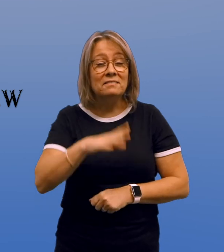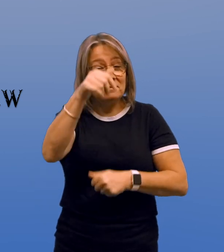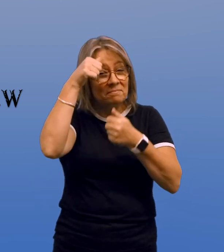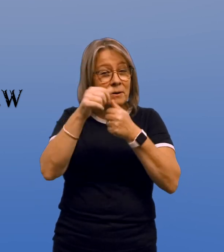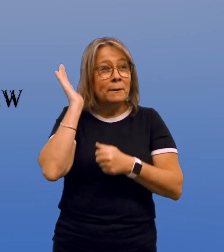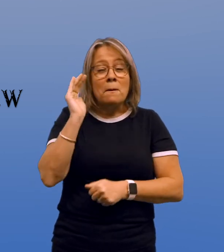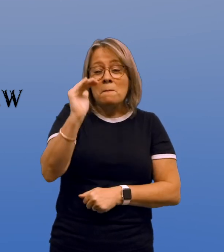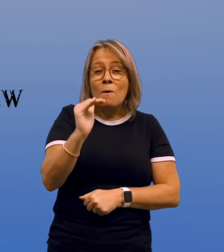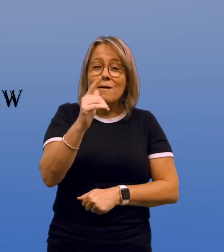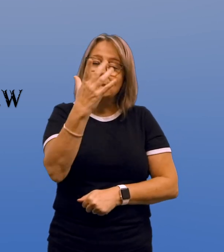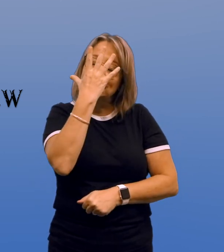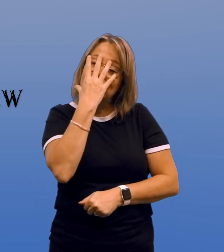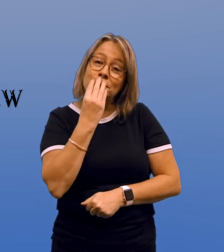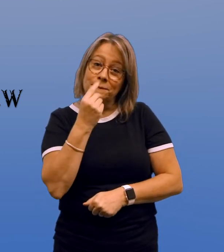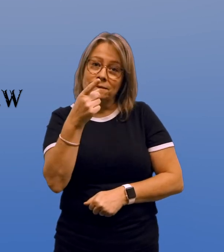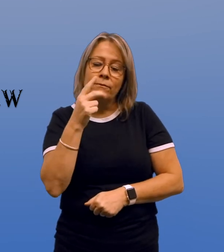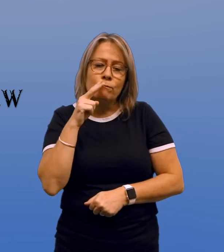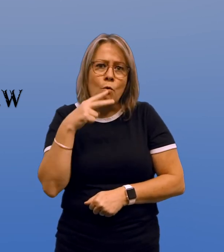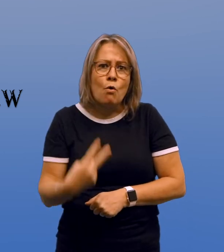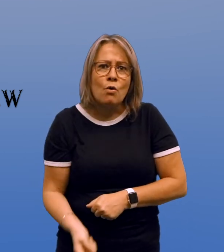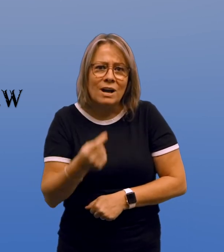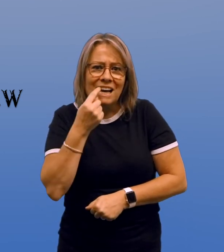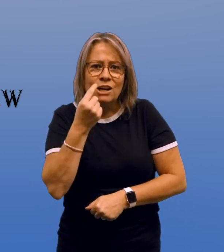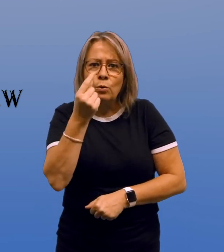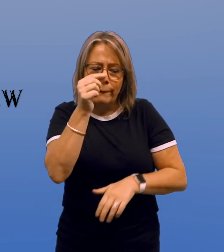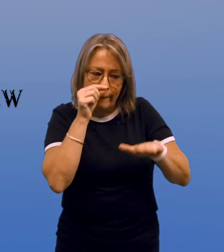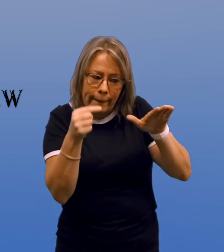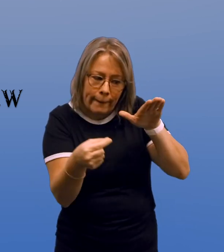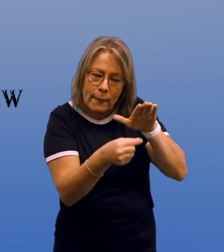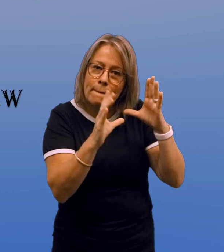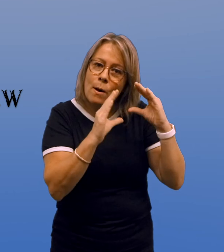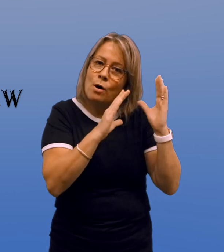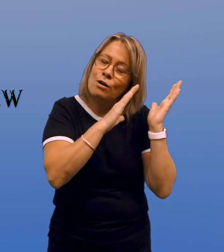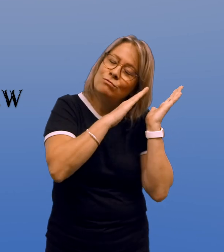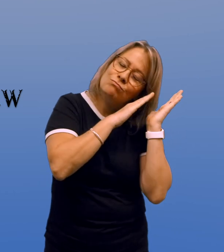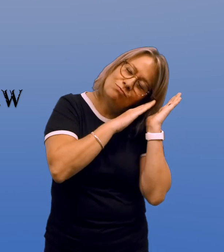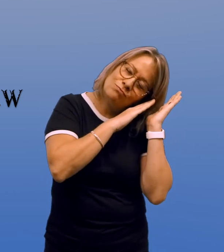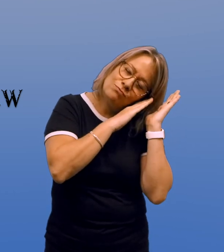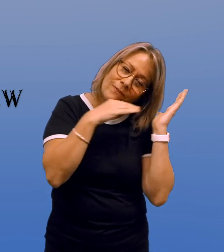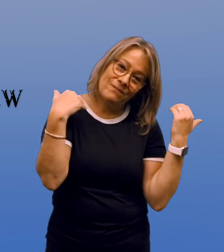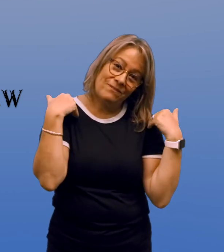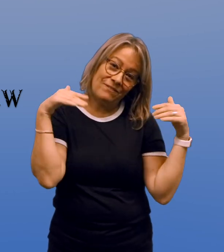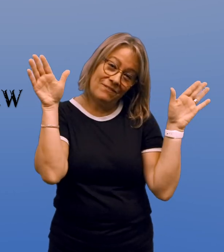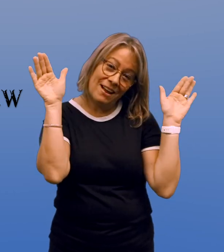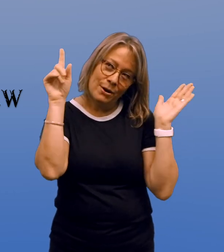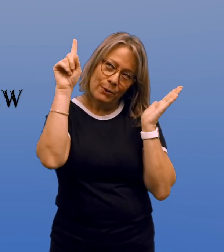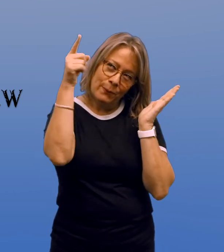Remember when you were a young child and one of your teeth had fallen out that you would put the tooth under your pillow